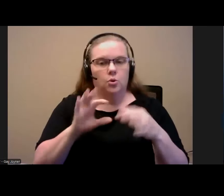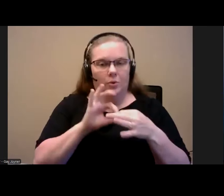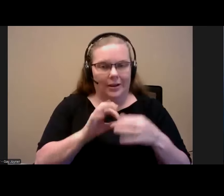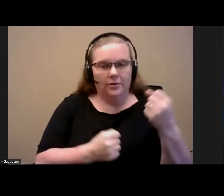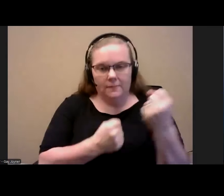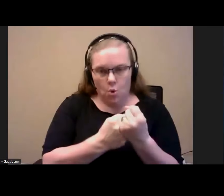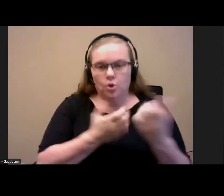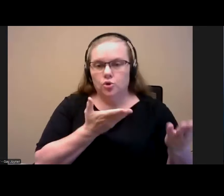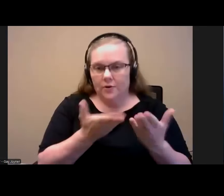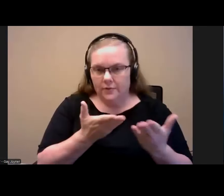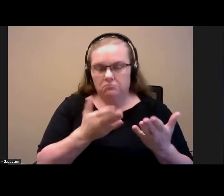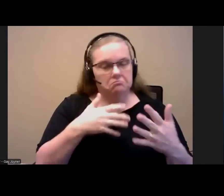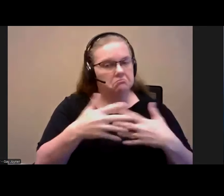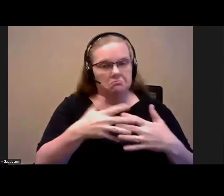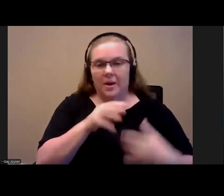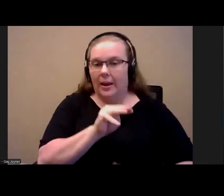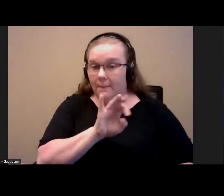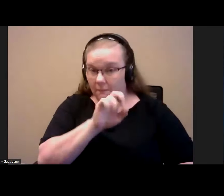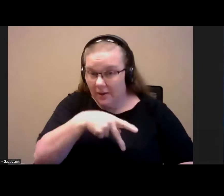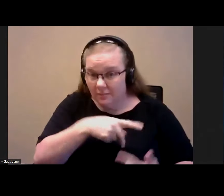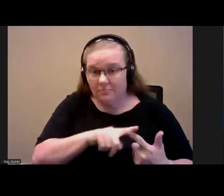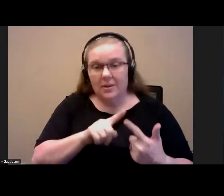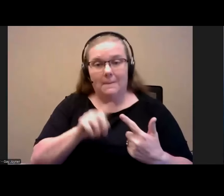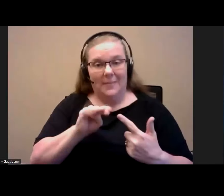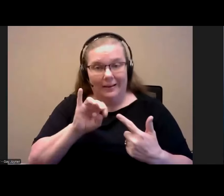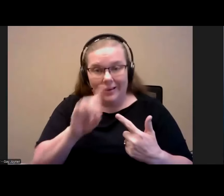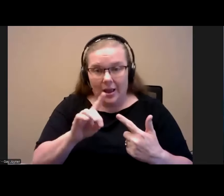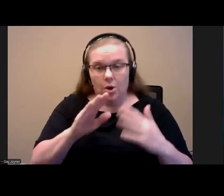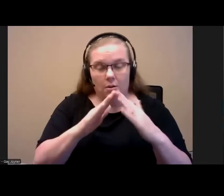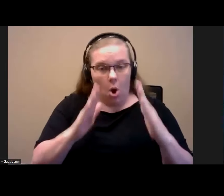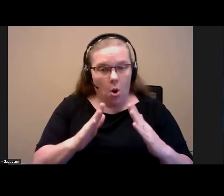whether that is through Money Follows the Person, or Medicaid home and community-based services or